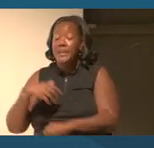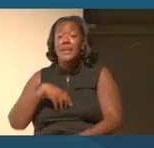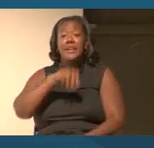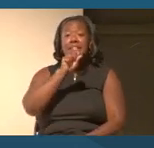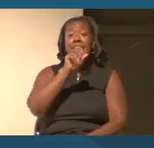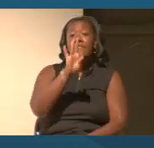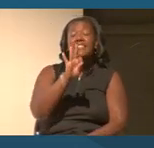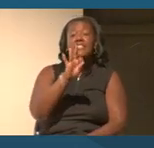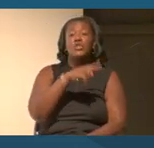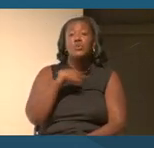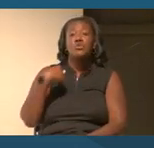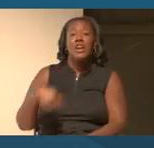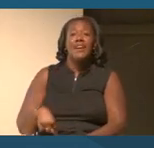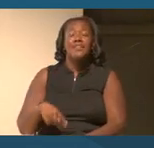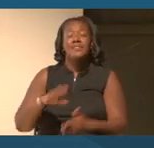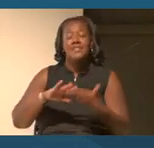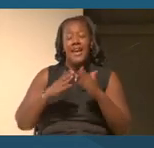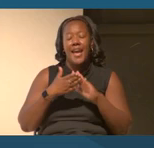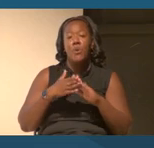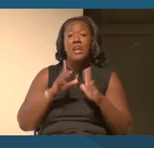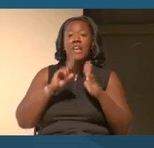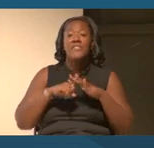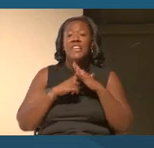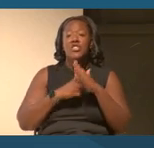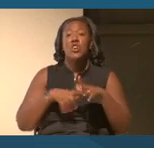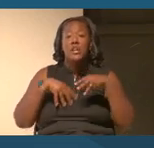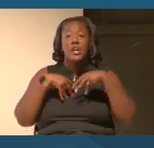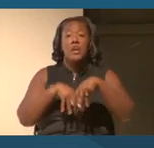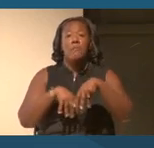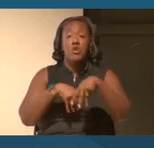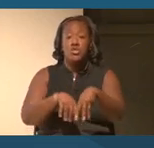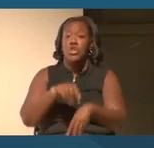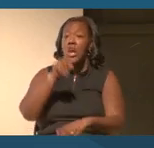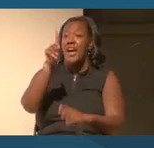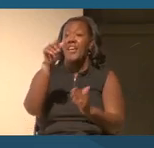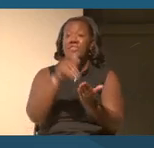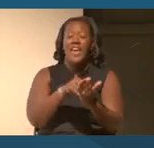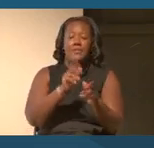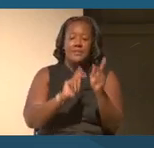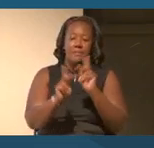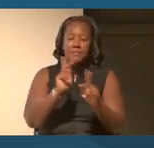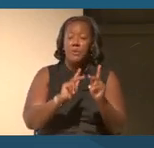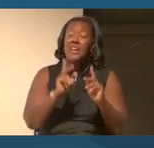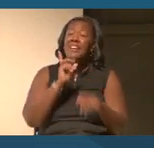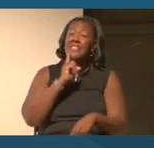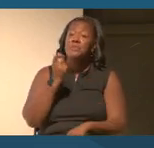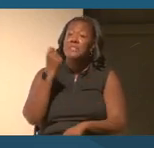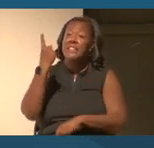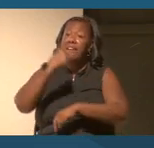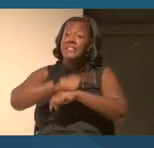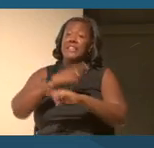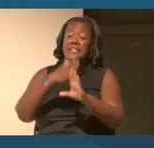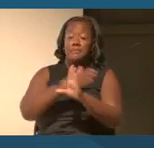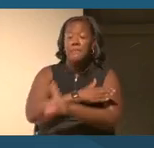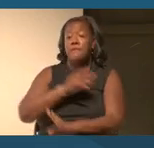together a rally and a march of a thousand people. This was 11 days before the WHO declared it a pandemic.